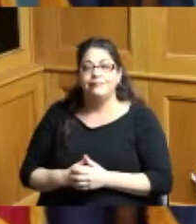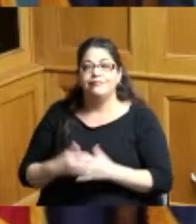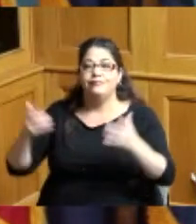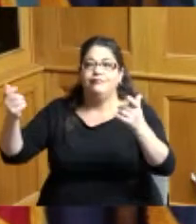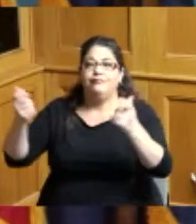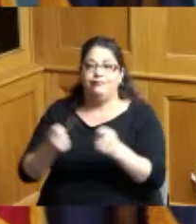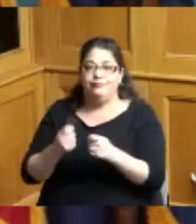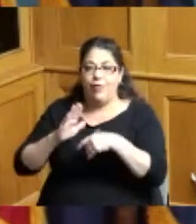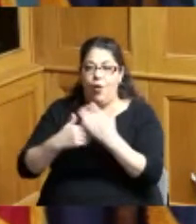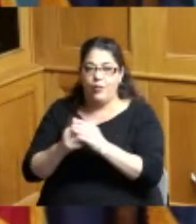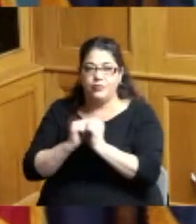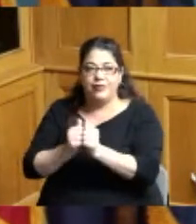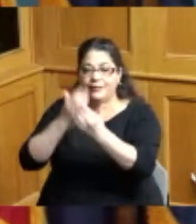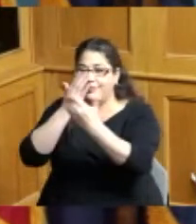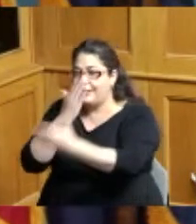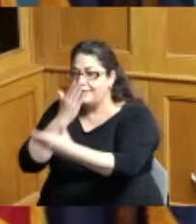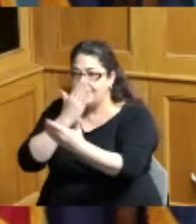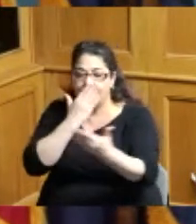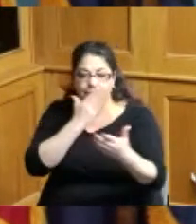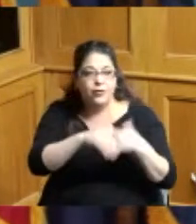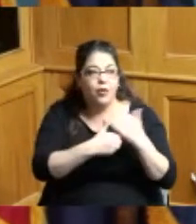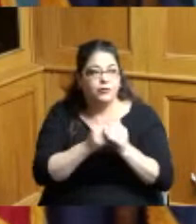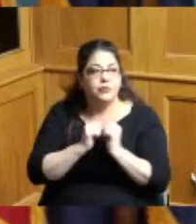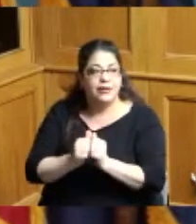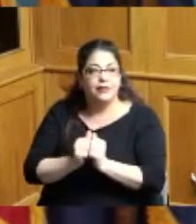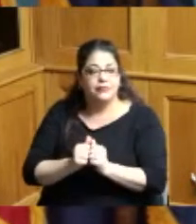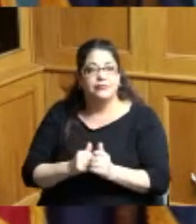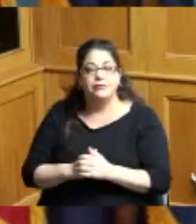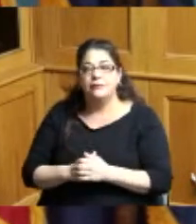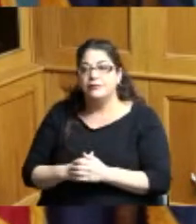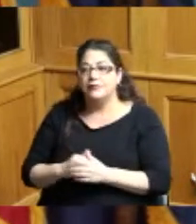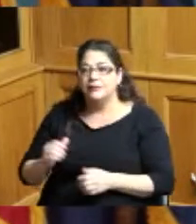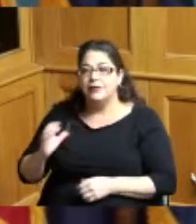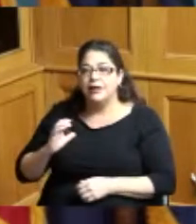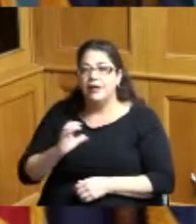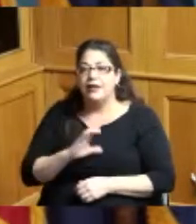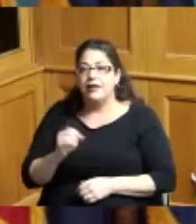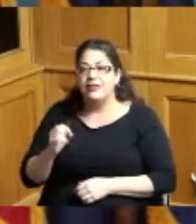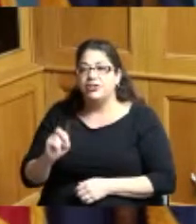want to thank everybody that's been involved in that convention and visitors bureau 3cdc